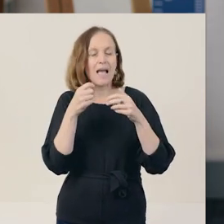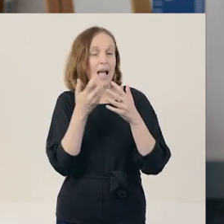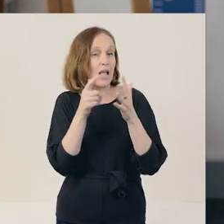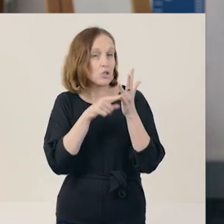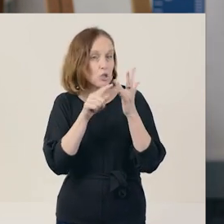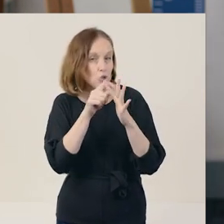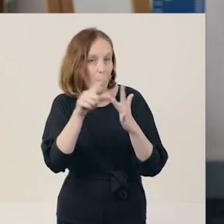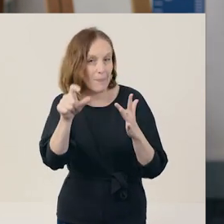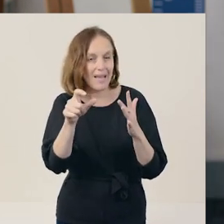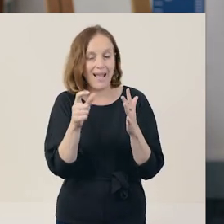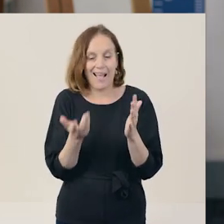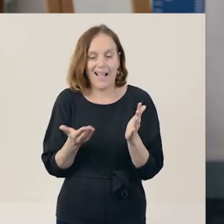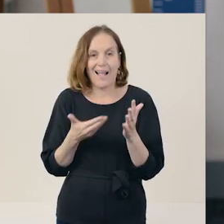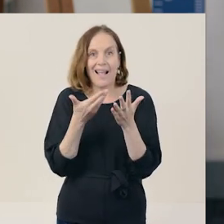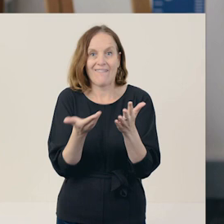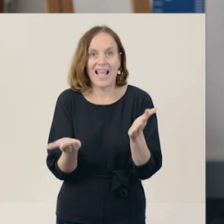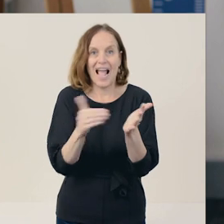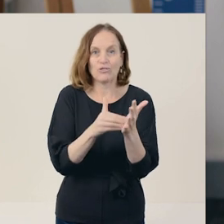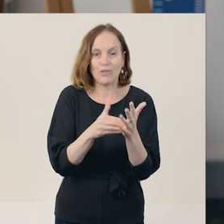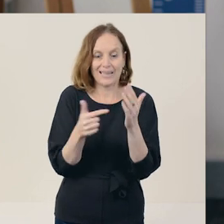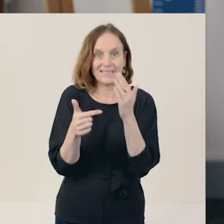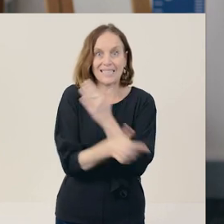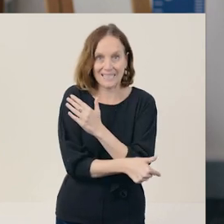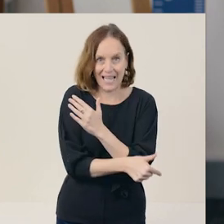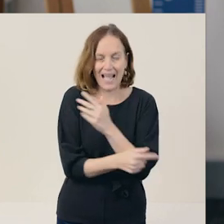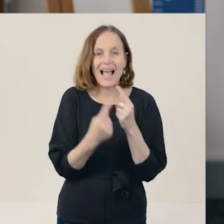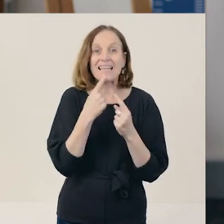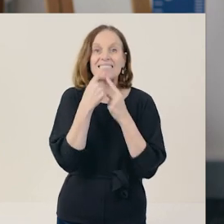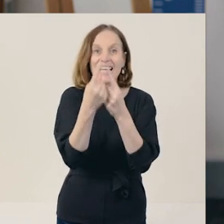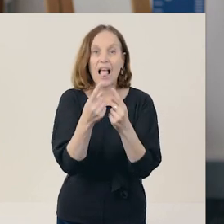and provide more detail about that. Tell the reader more,